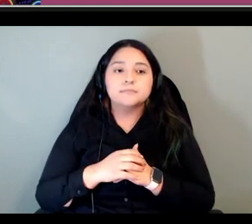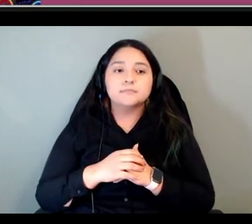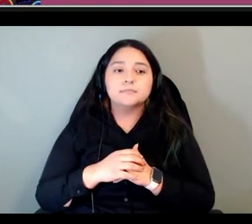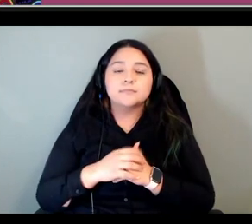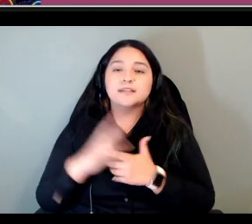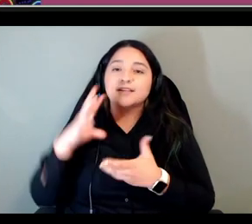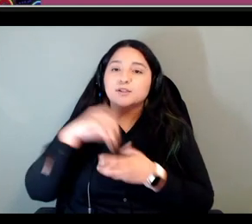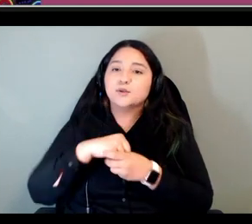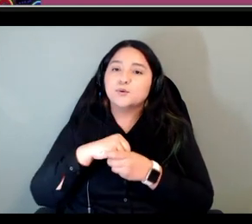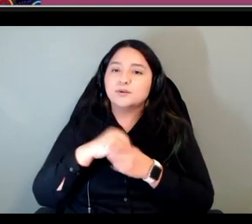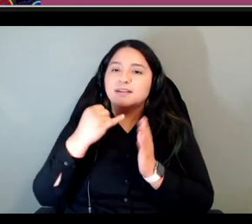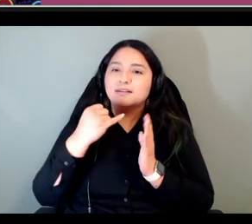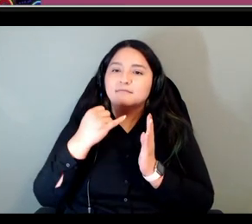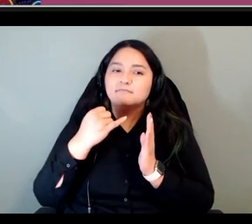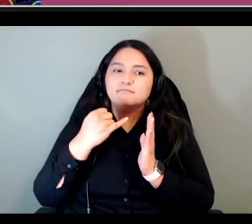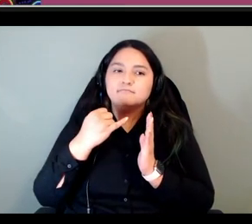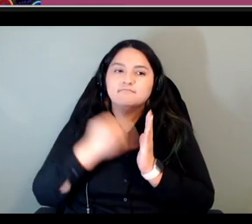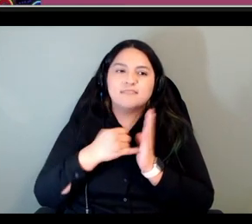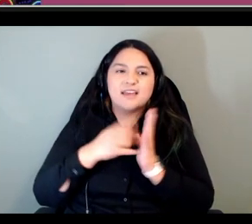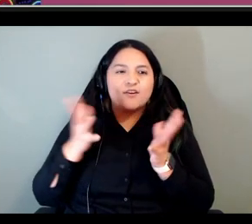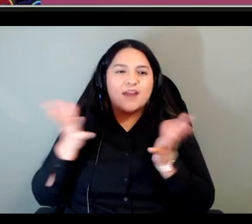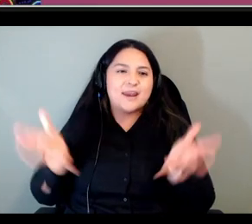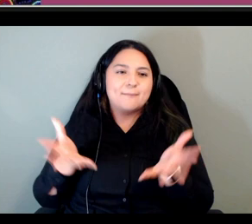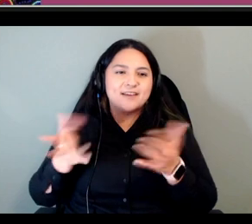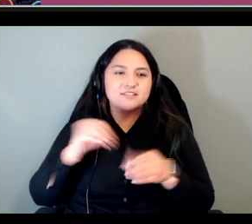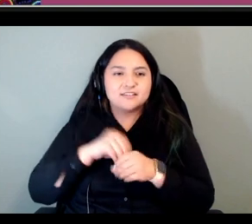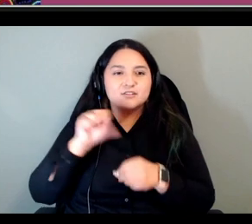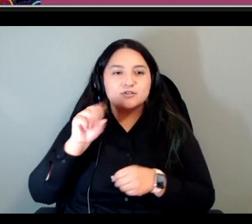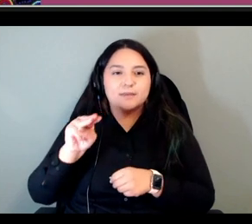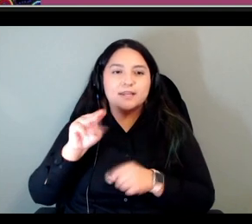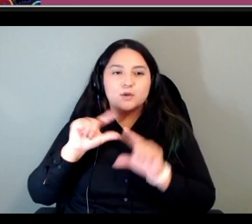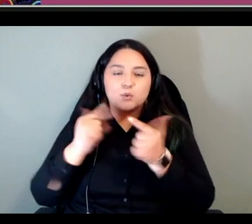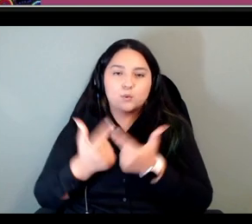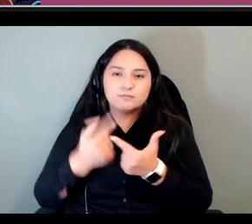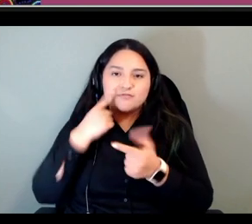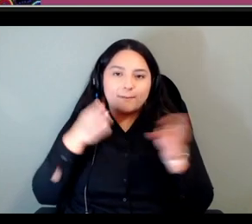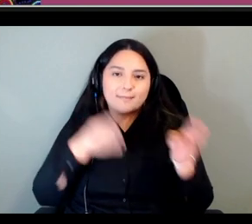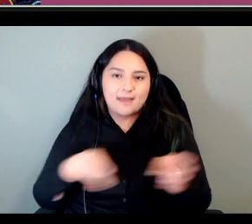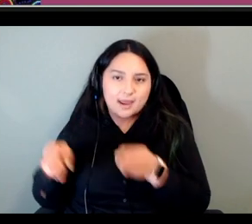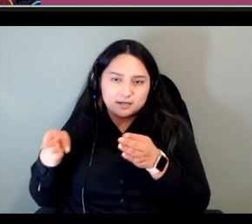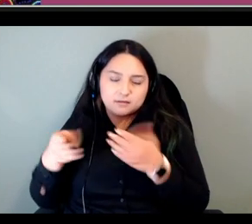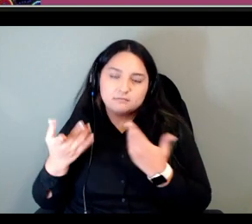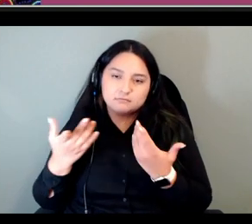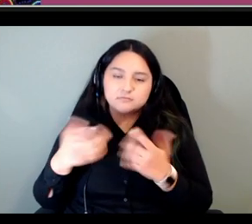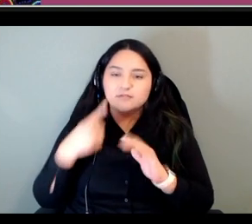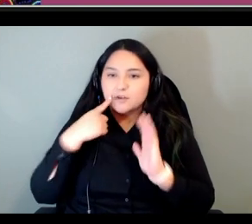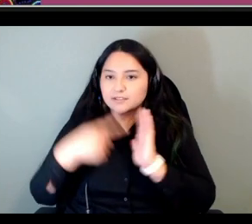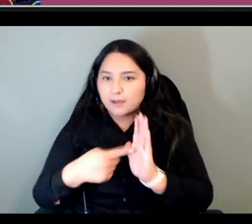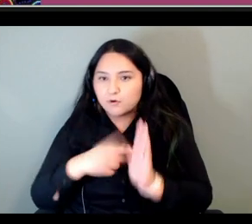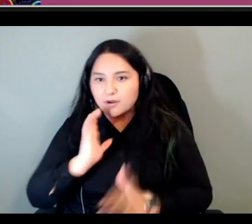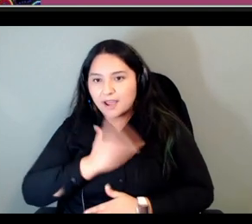of your social media groups in your planning so we have a facebook group for now around